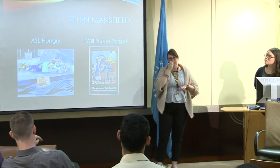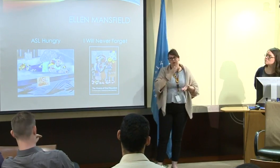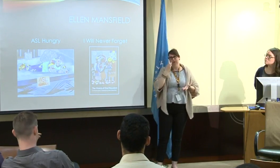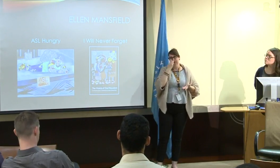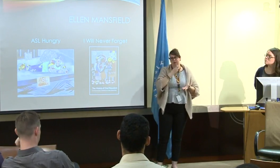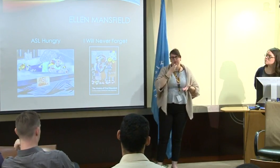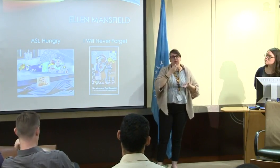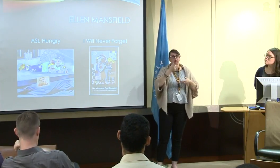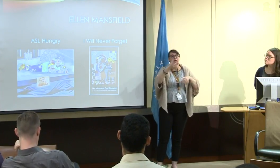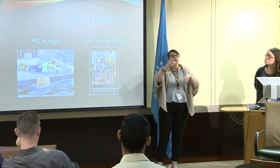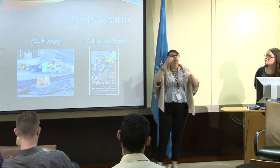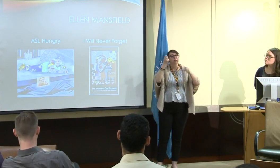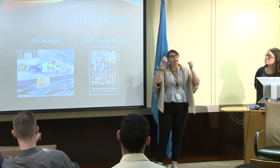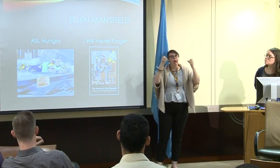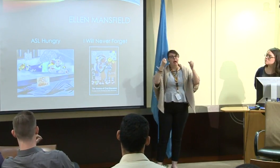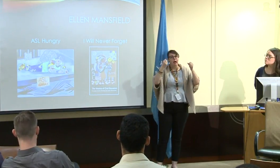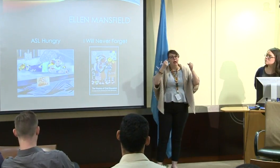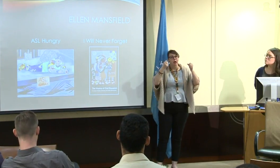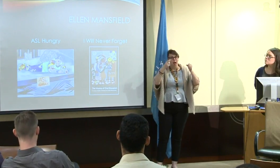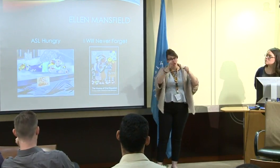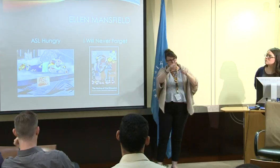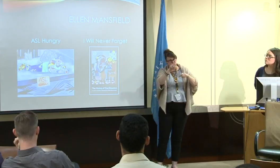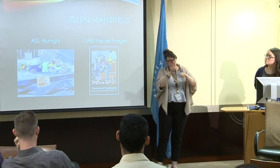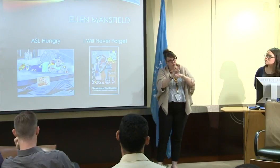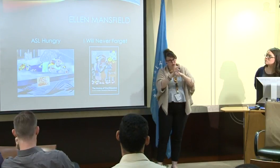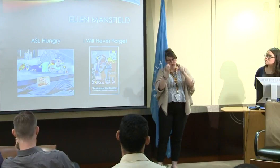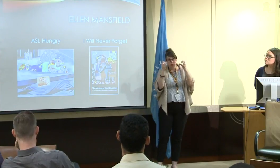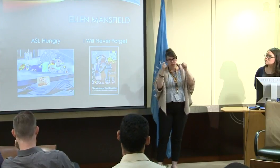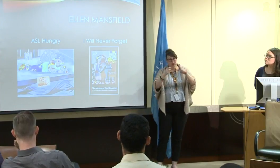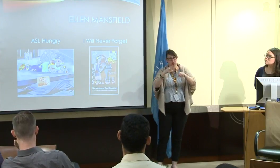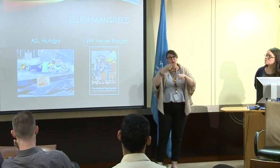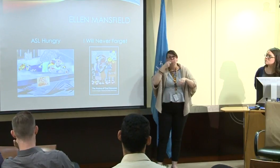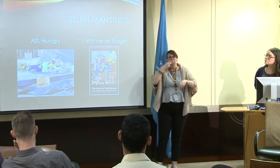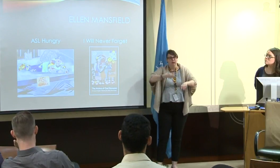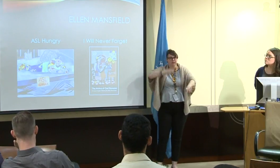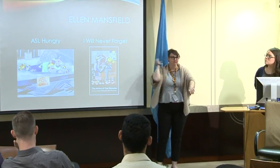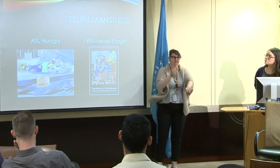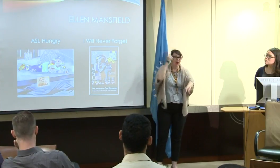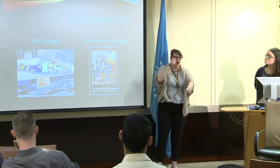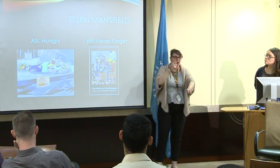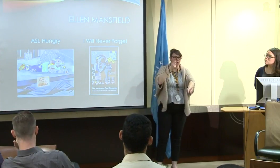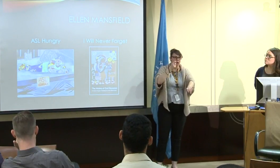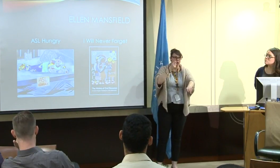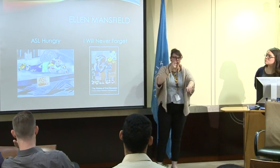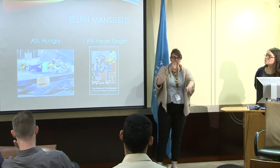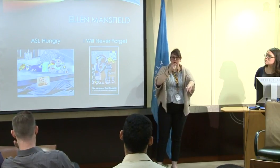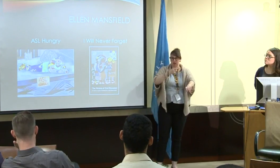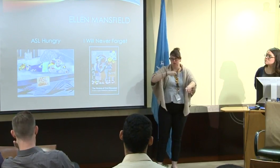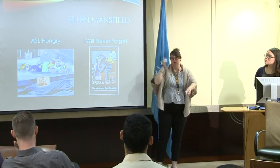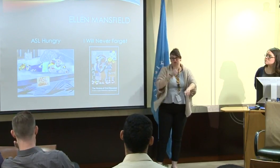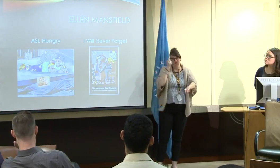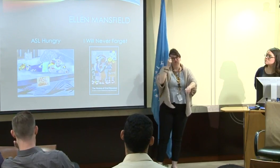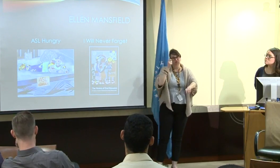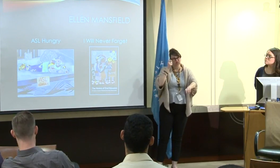And it wasn't until many years later, where she learned about American Sign Language. Now, she had the experience --